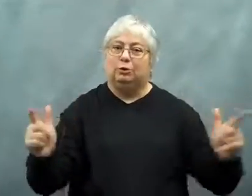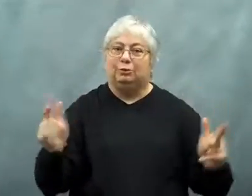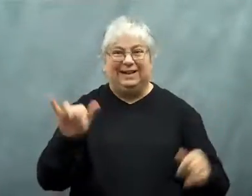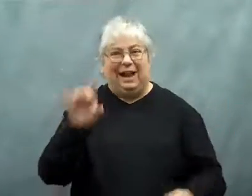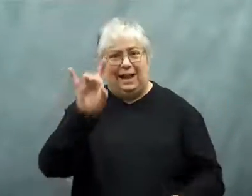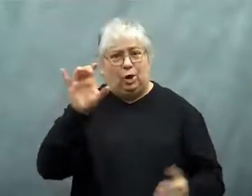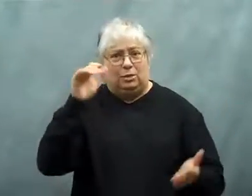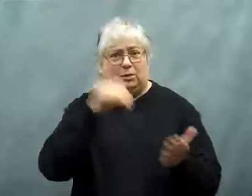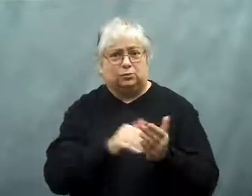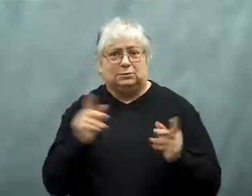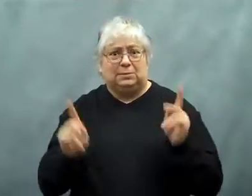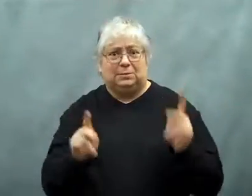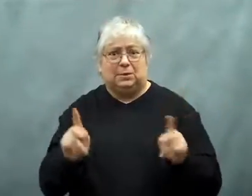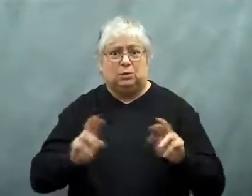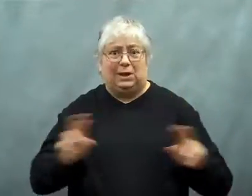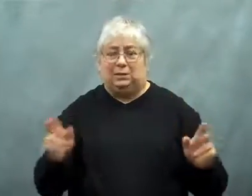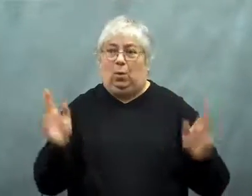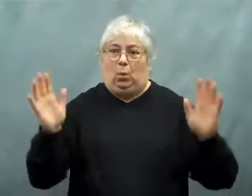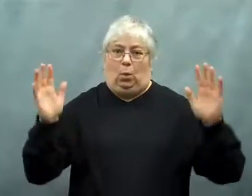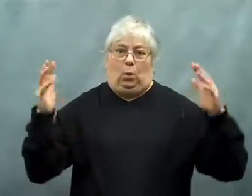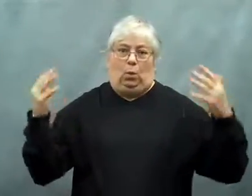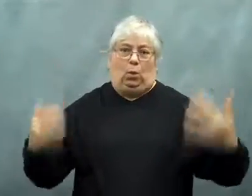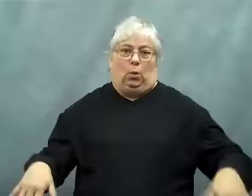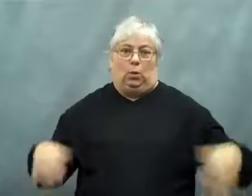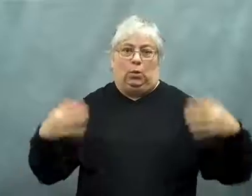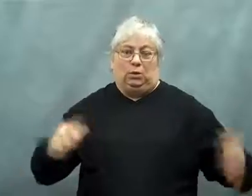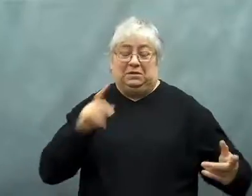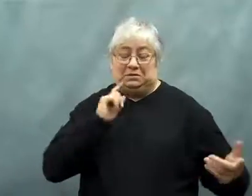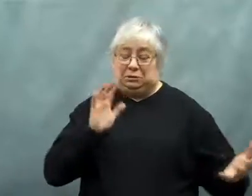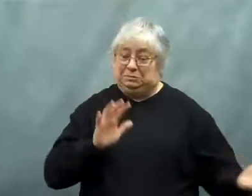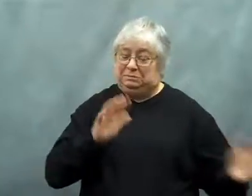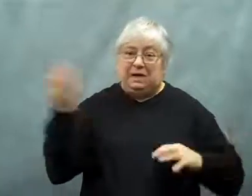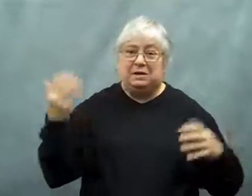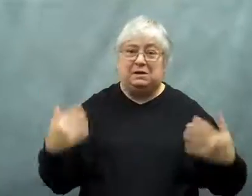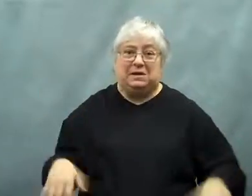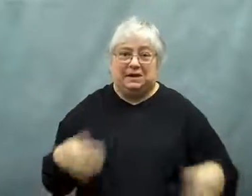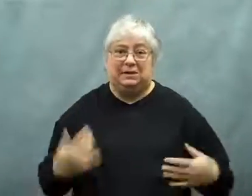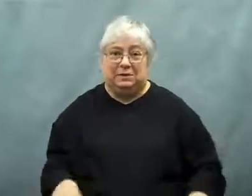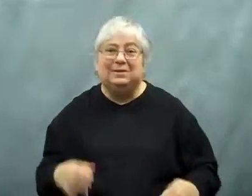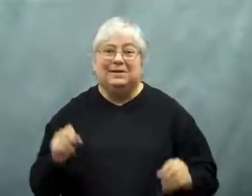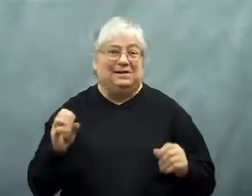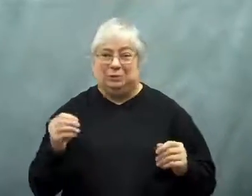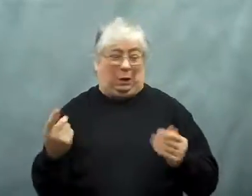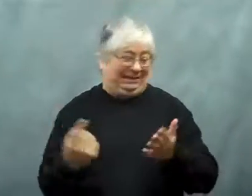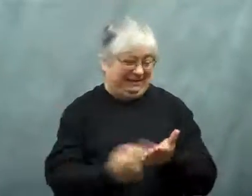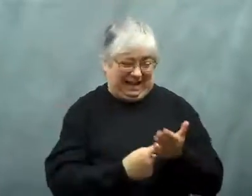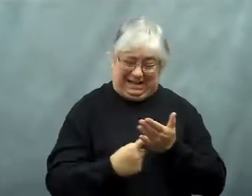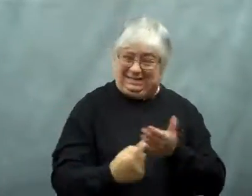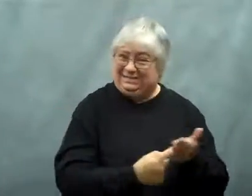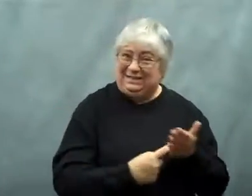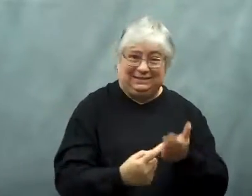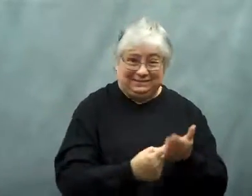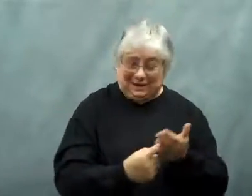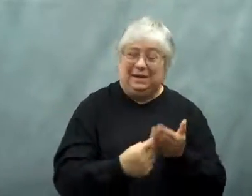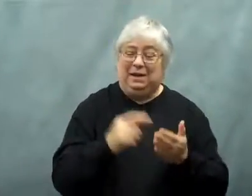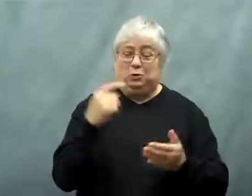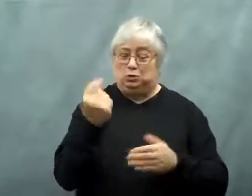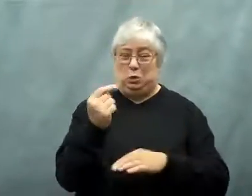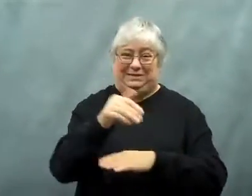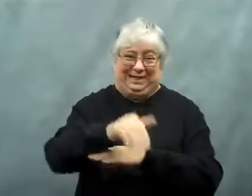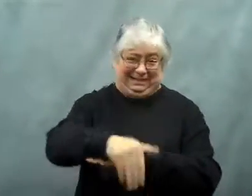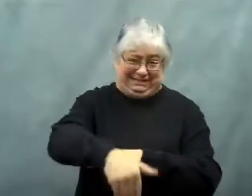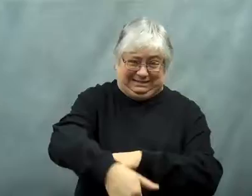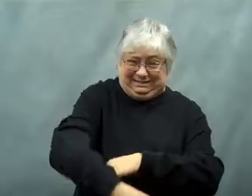for a total of 800,000 people to be laid off, that's a whopping number.